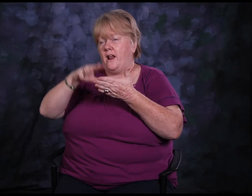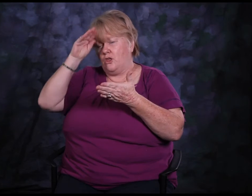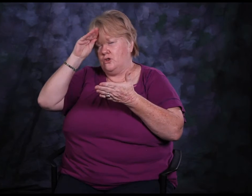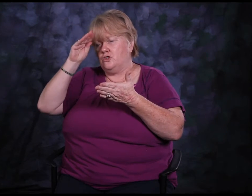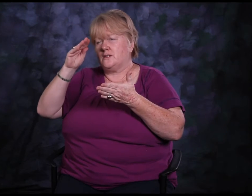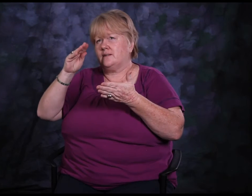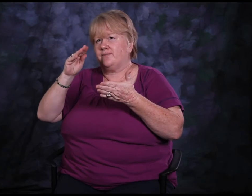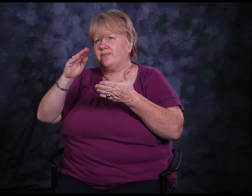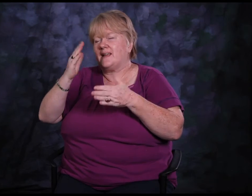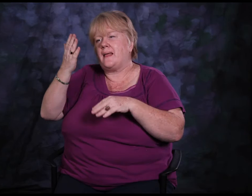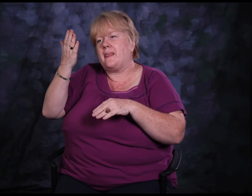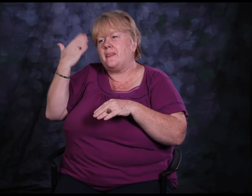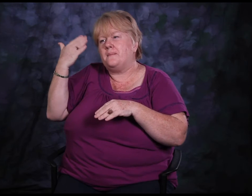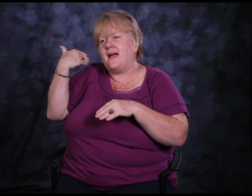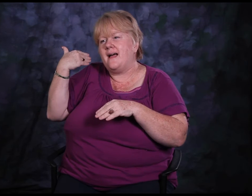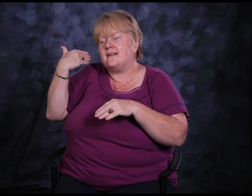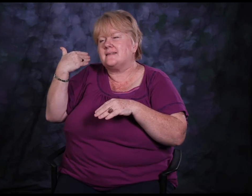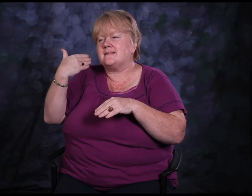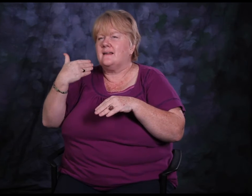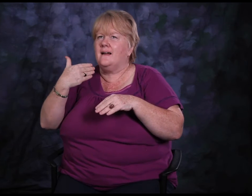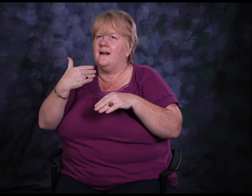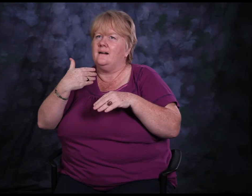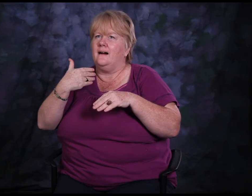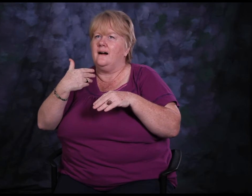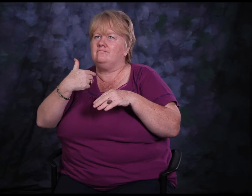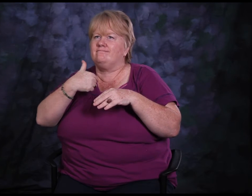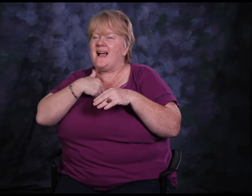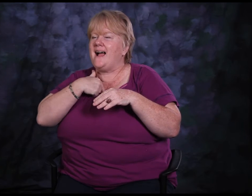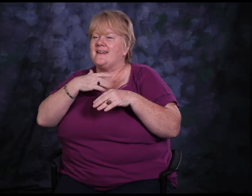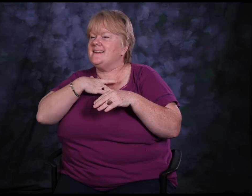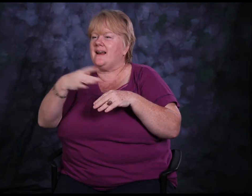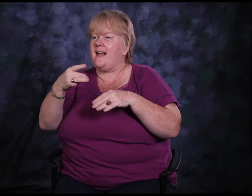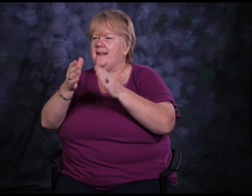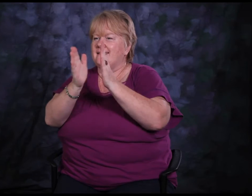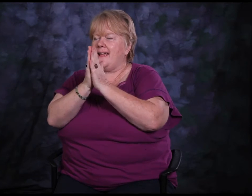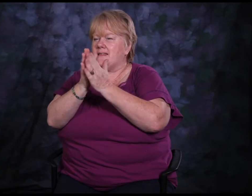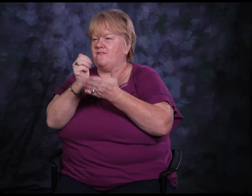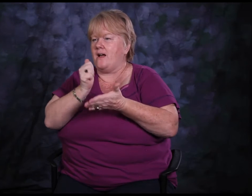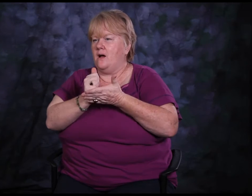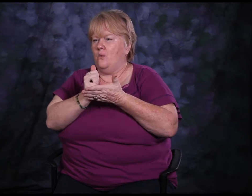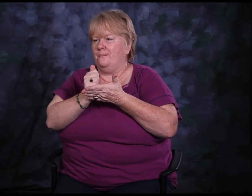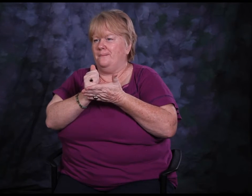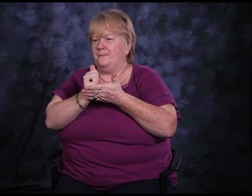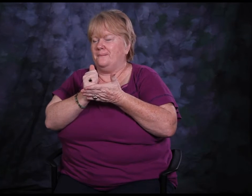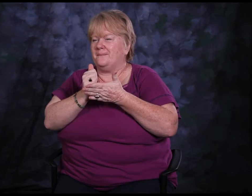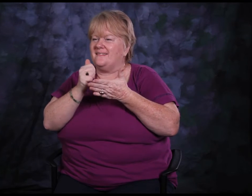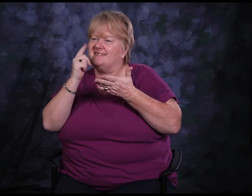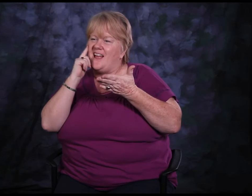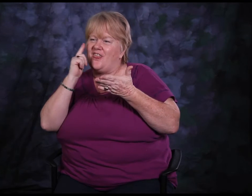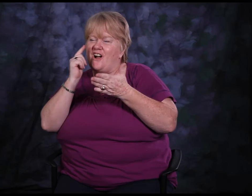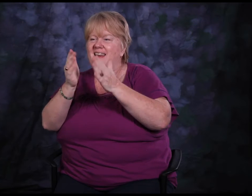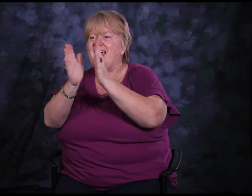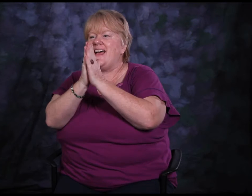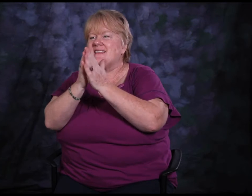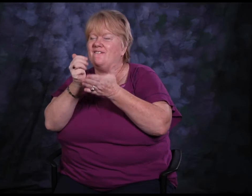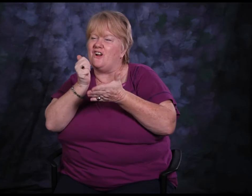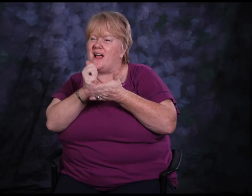and to not give up. What I've learned from my past experiences, is that I really did not like to ask for help.